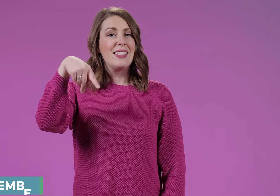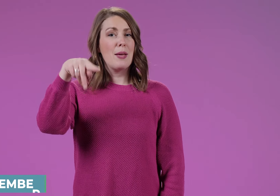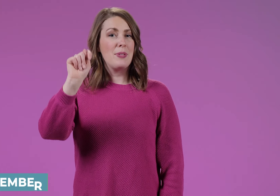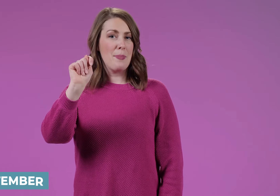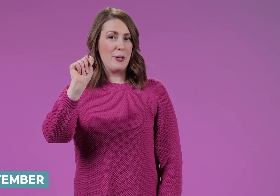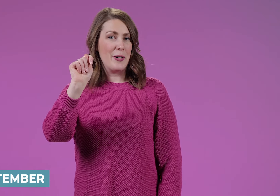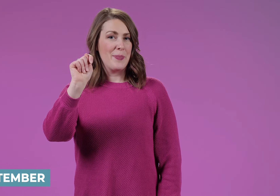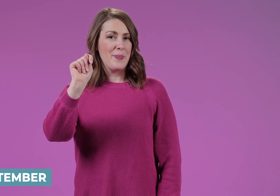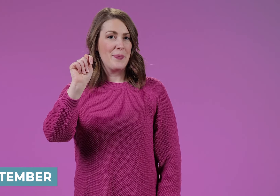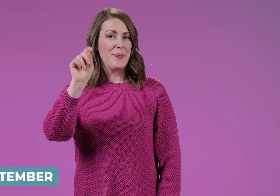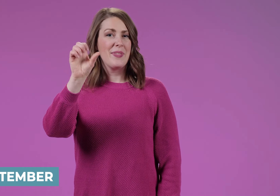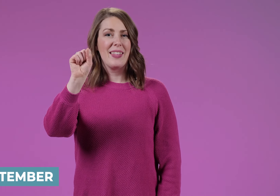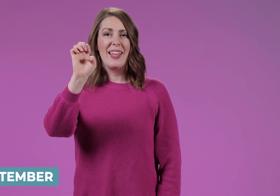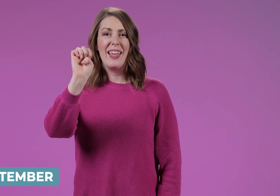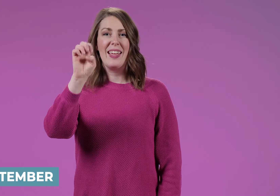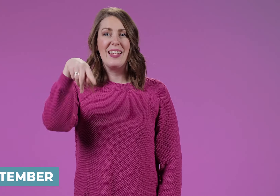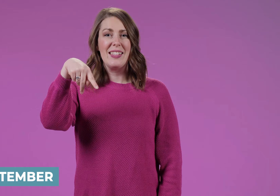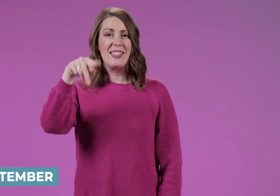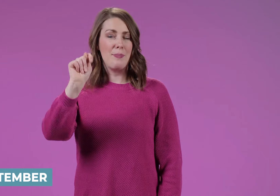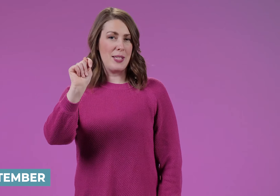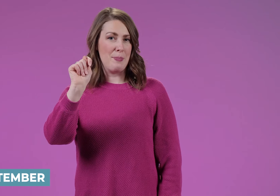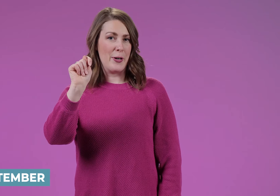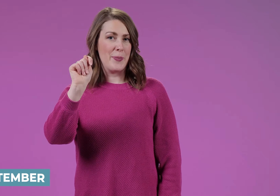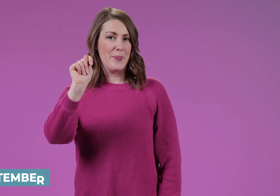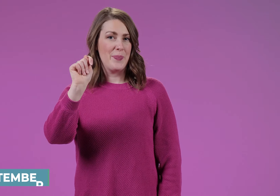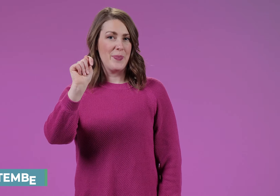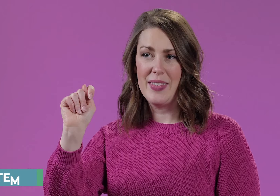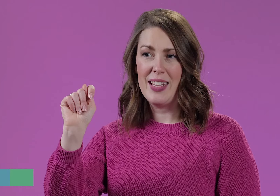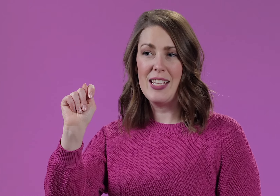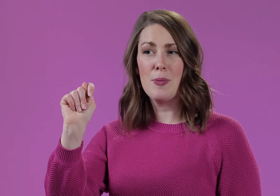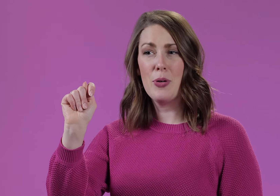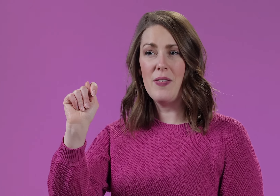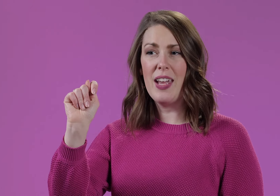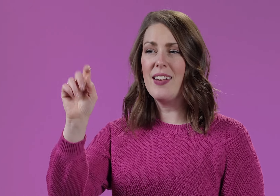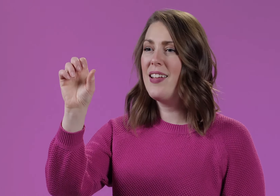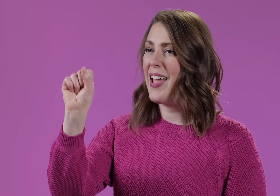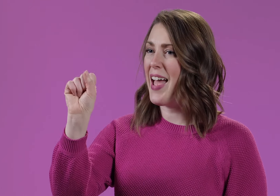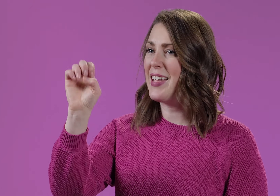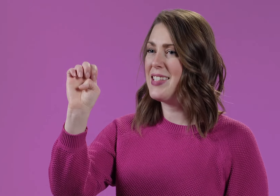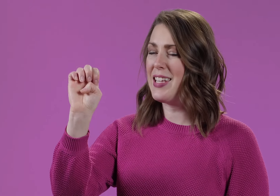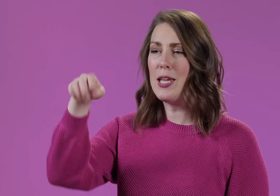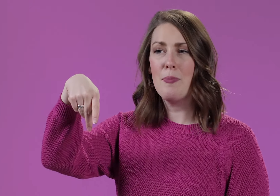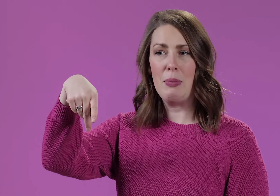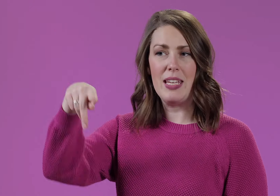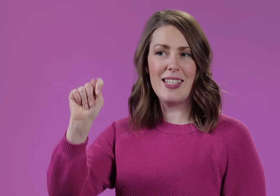SEPTEMBER SEPTEMBER It's abbreviated S-E-P-T.